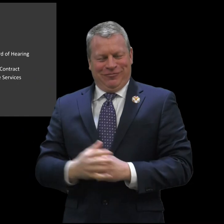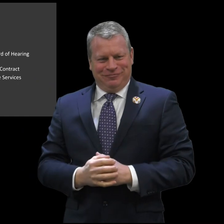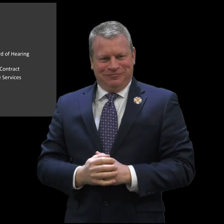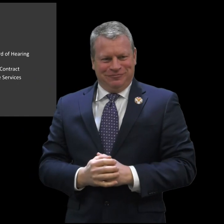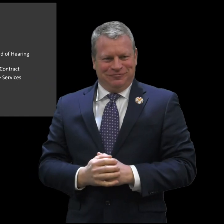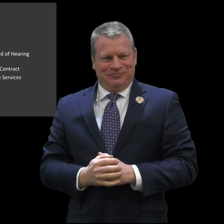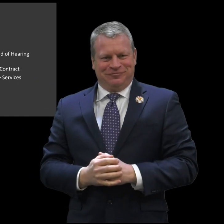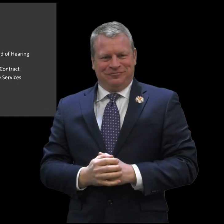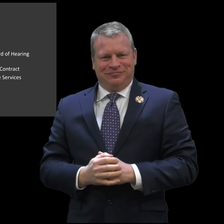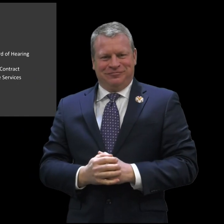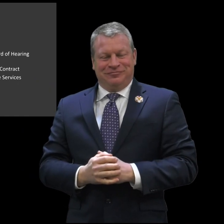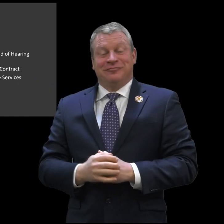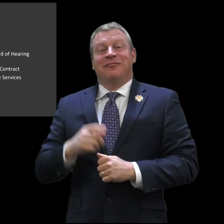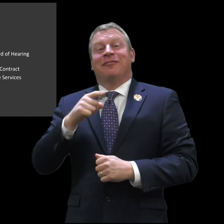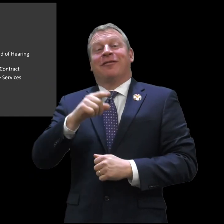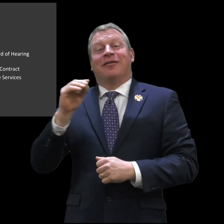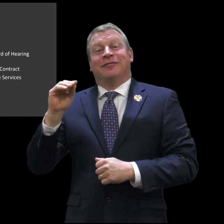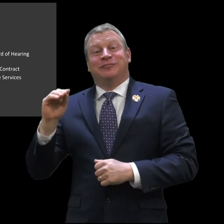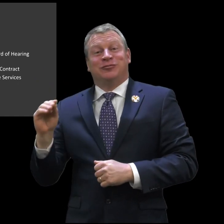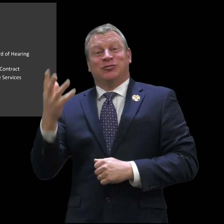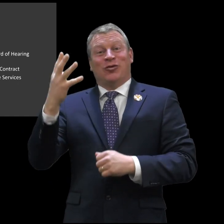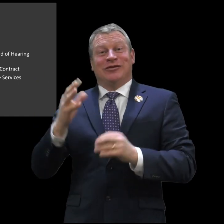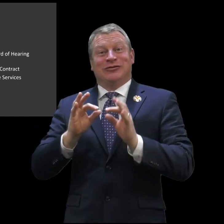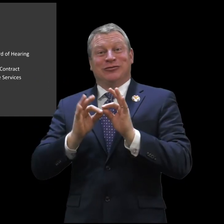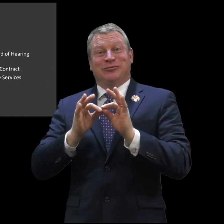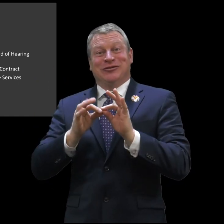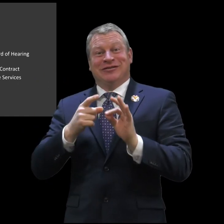revise those guidelines so that hopefully any deaf person will be able